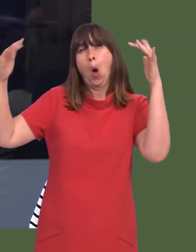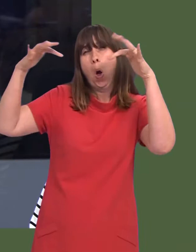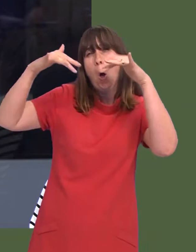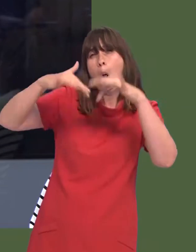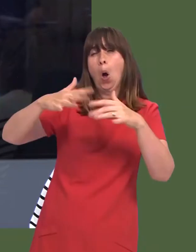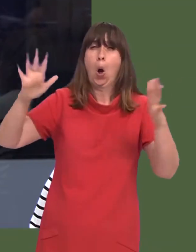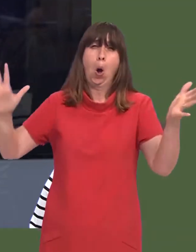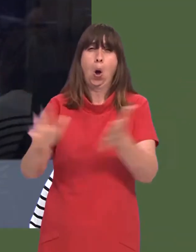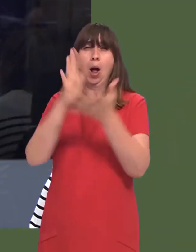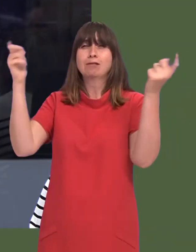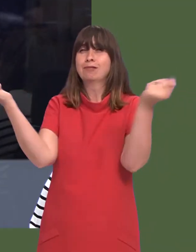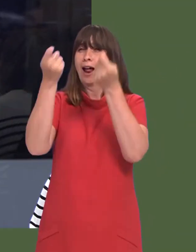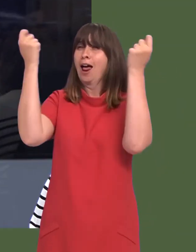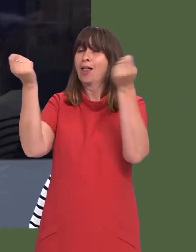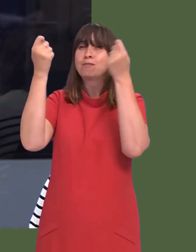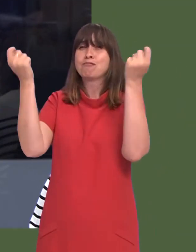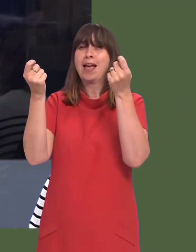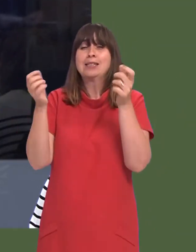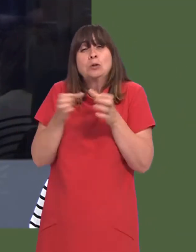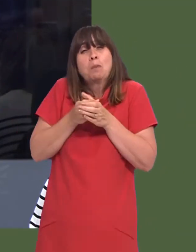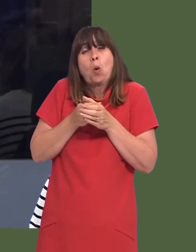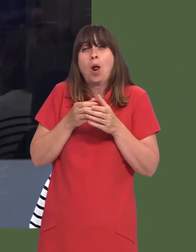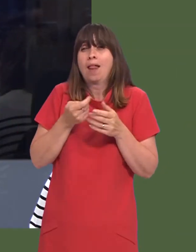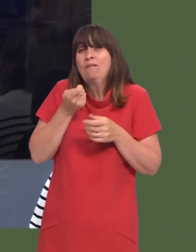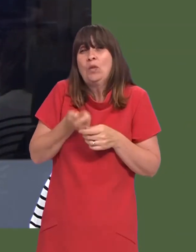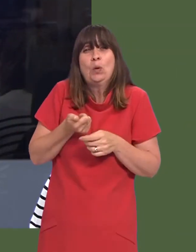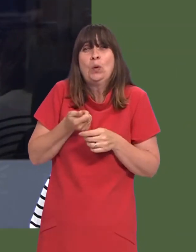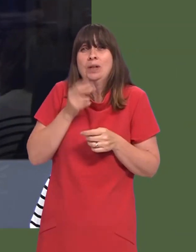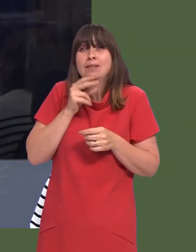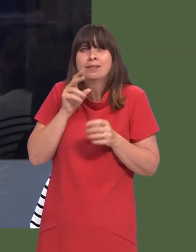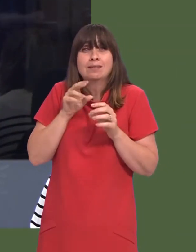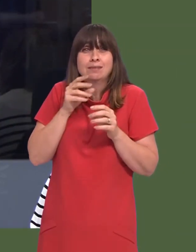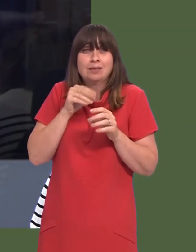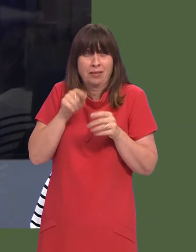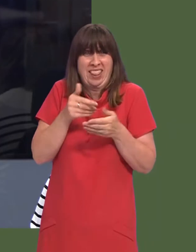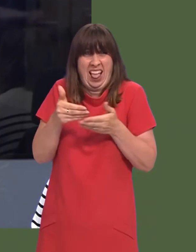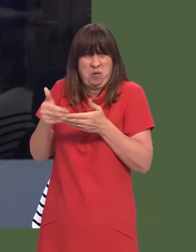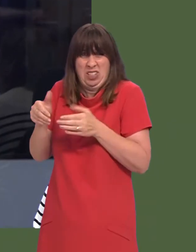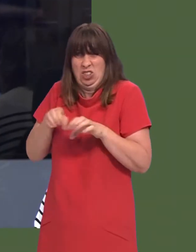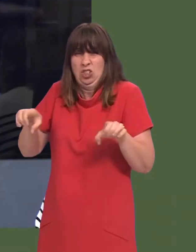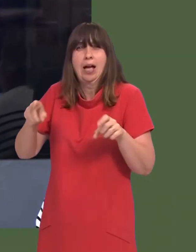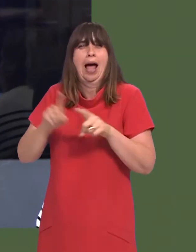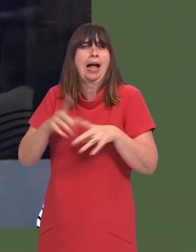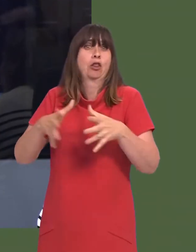Itís a lively, exciting celebration that places minority languages alongside the major,